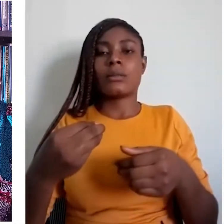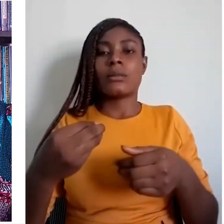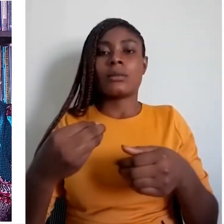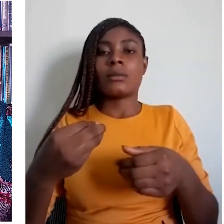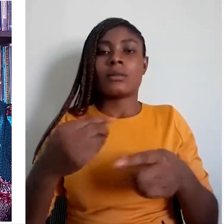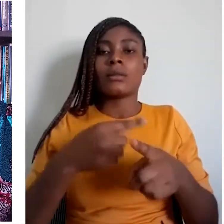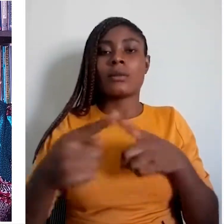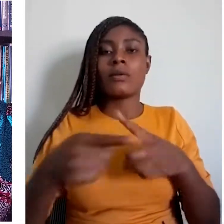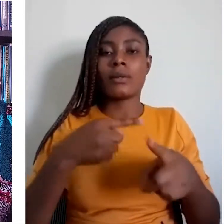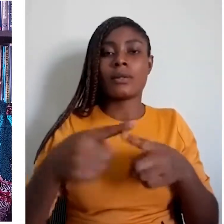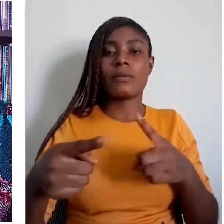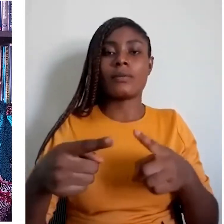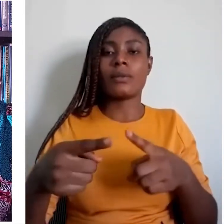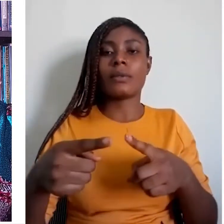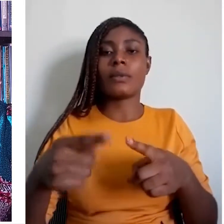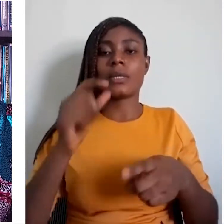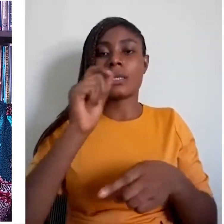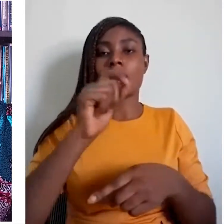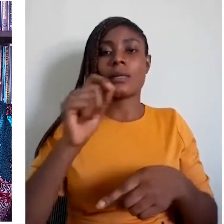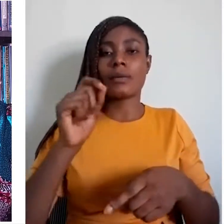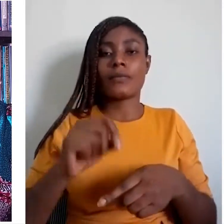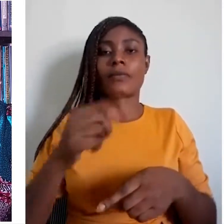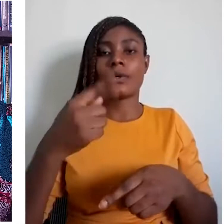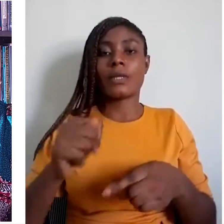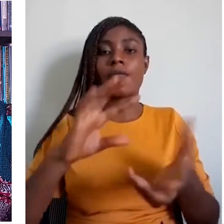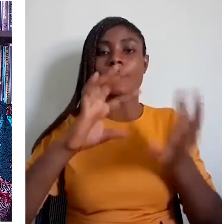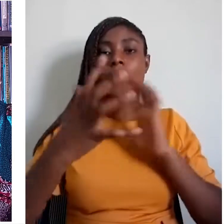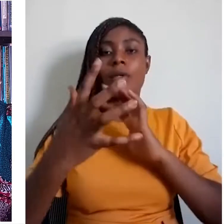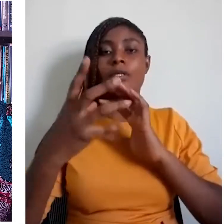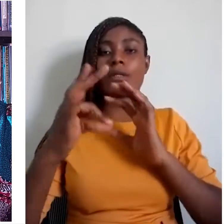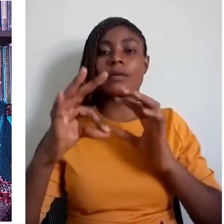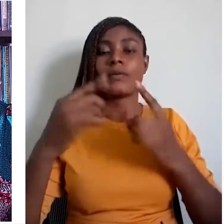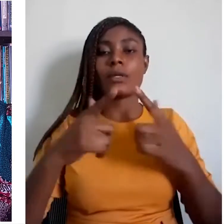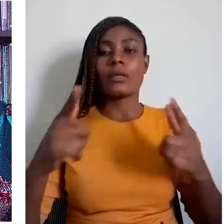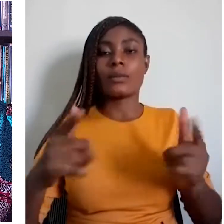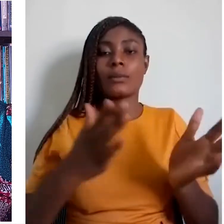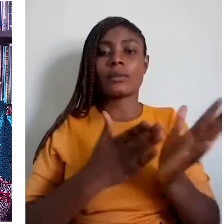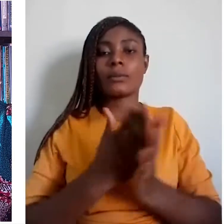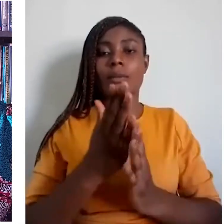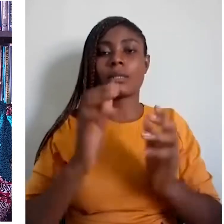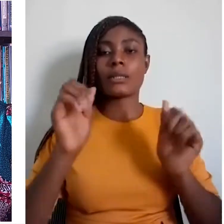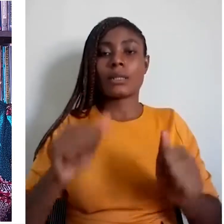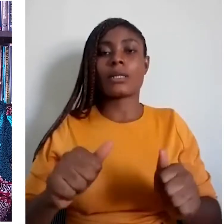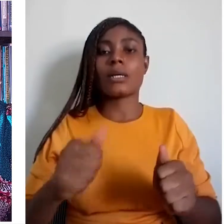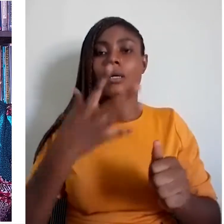Therefore, the violation of language rights can cause serious conflicts, indeed.